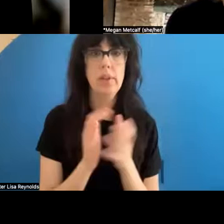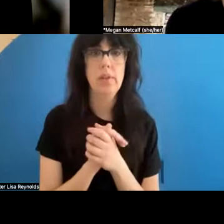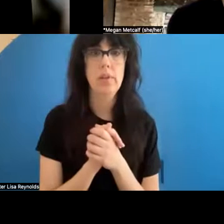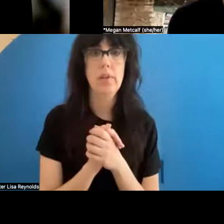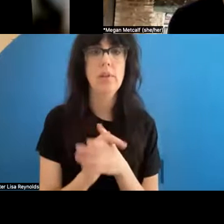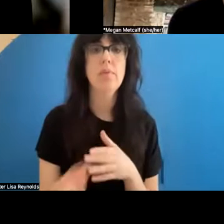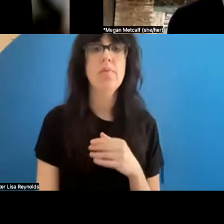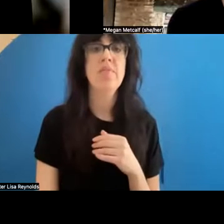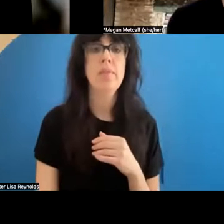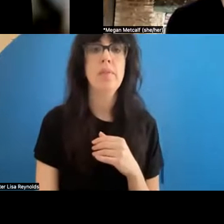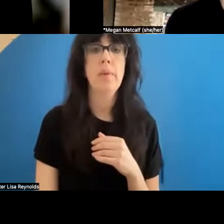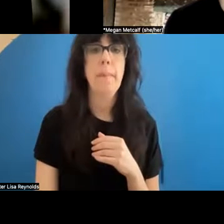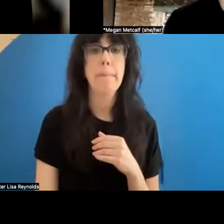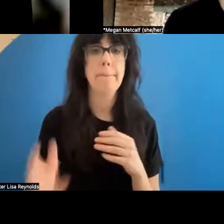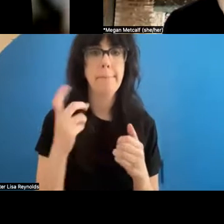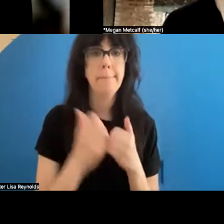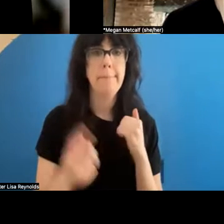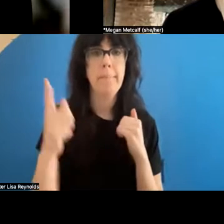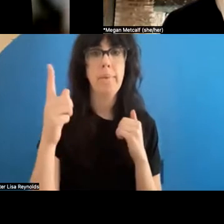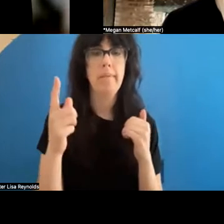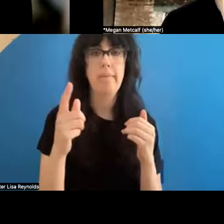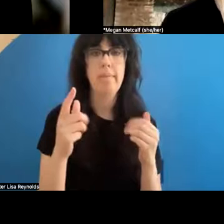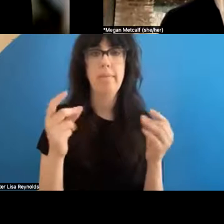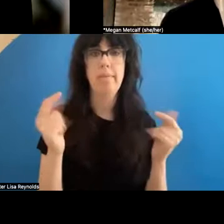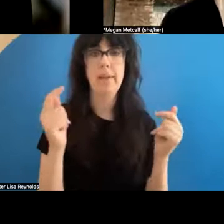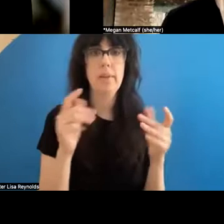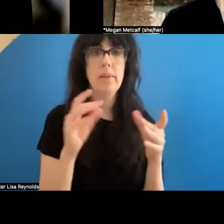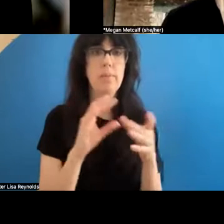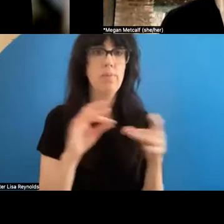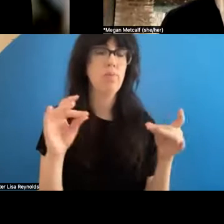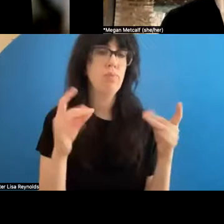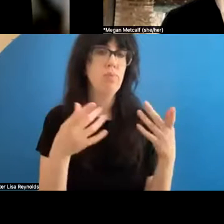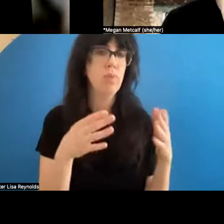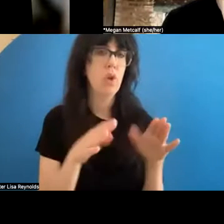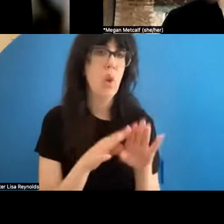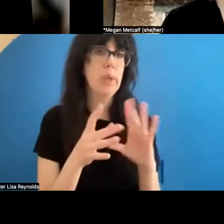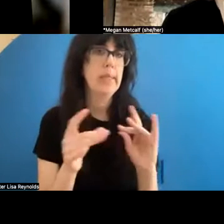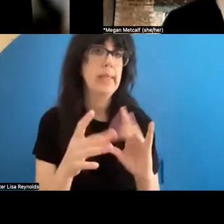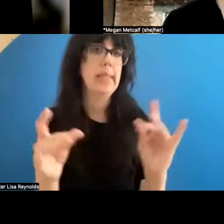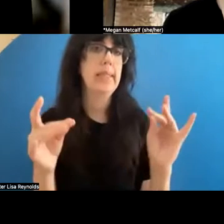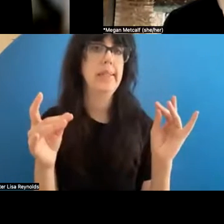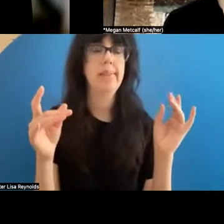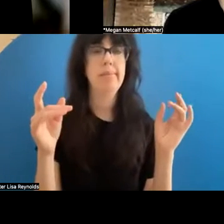of you has like a quick close ing sign-off, or -- yeah.